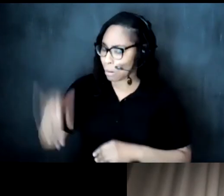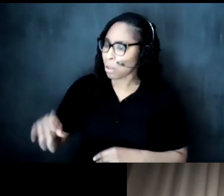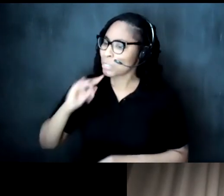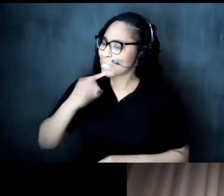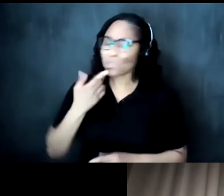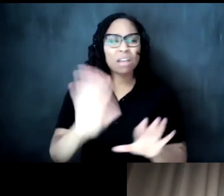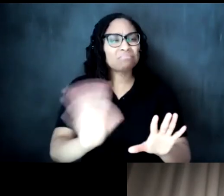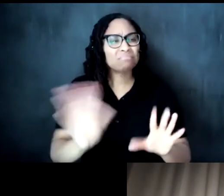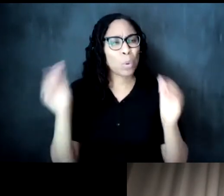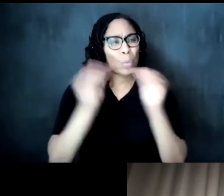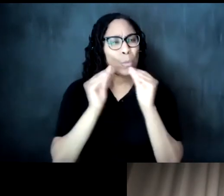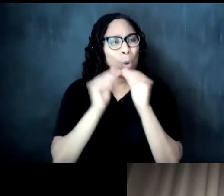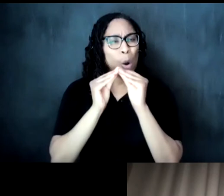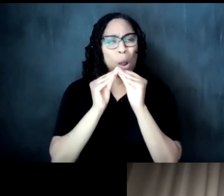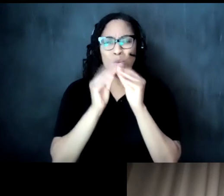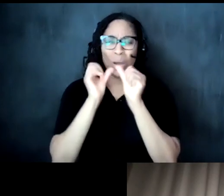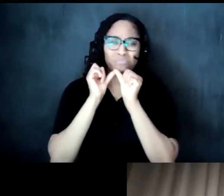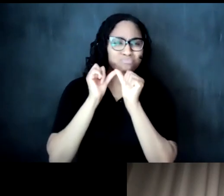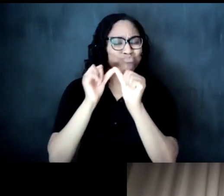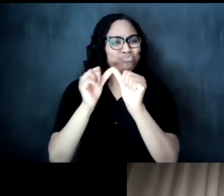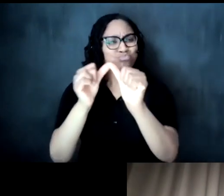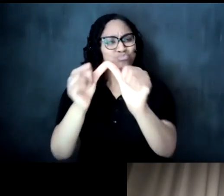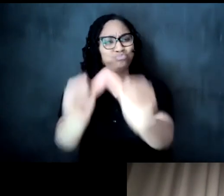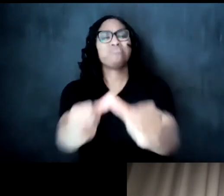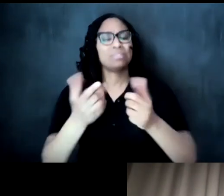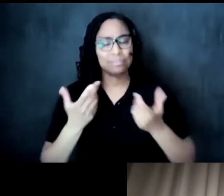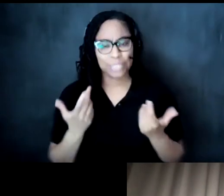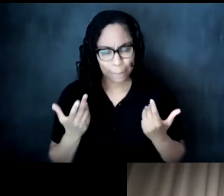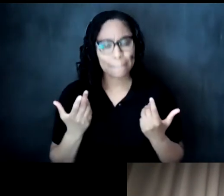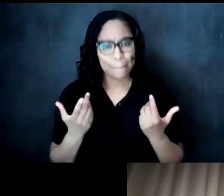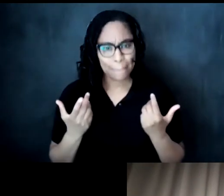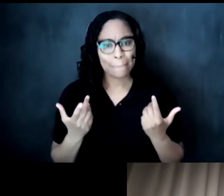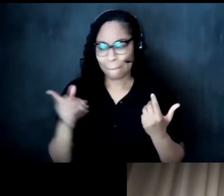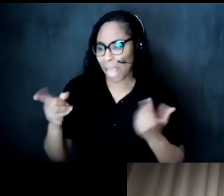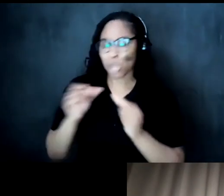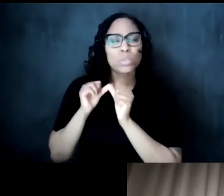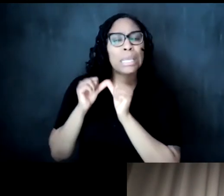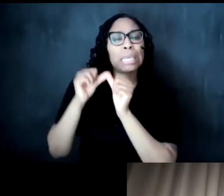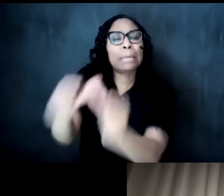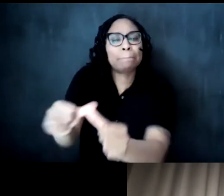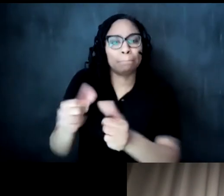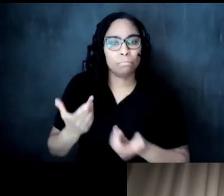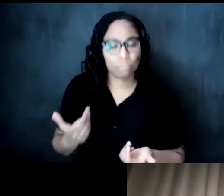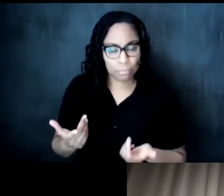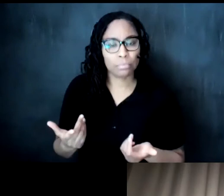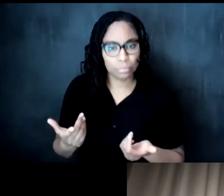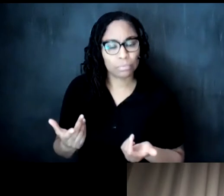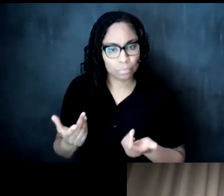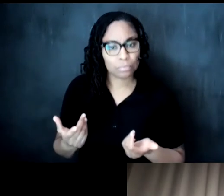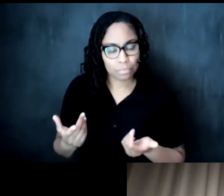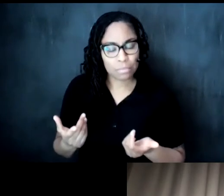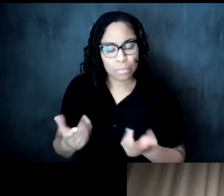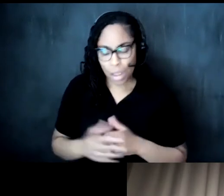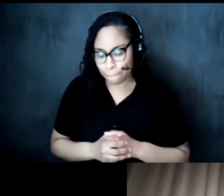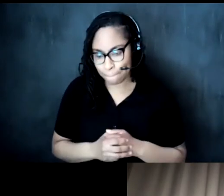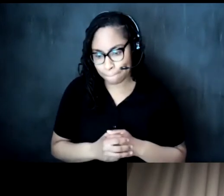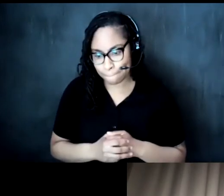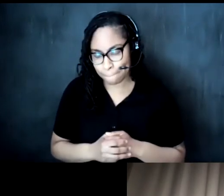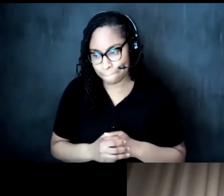longitudinal scaffolding are you working towards keeping in place right so such that um when the